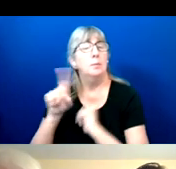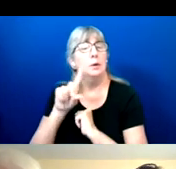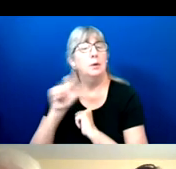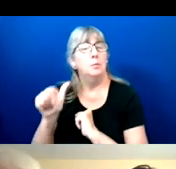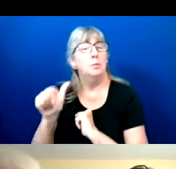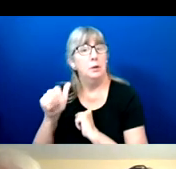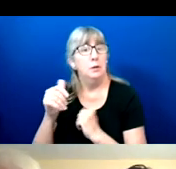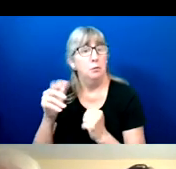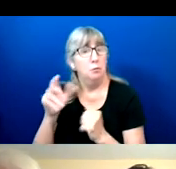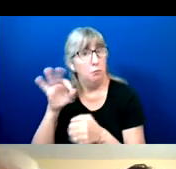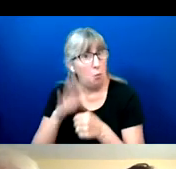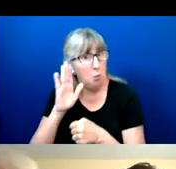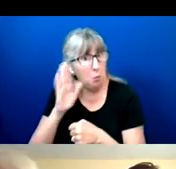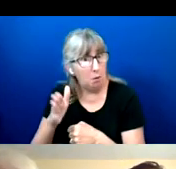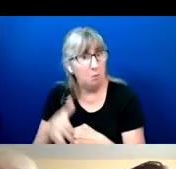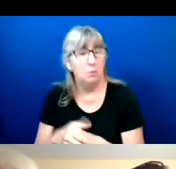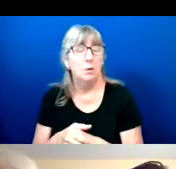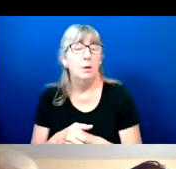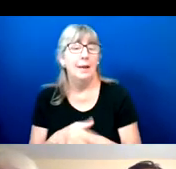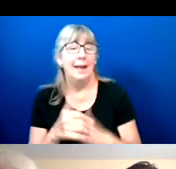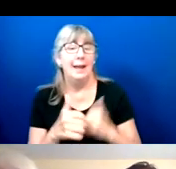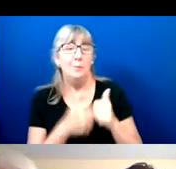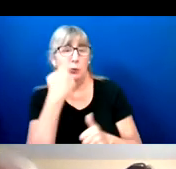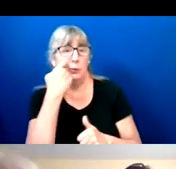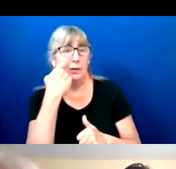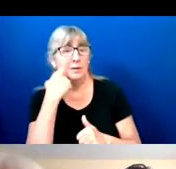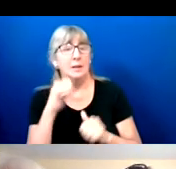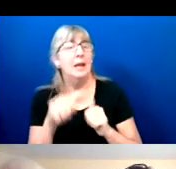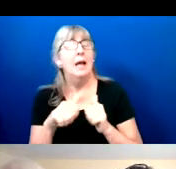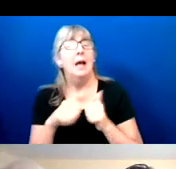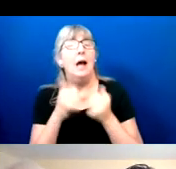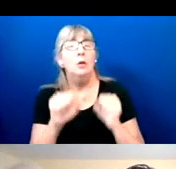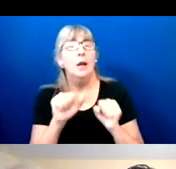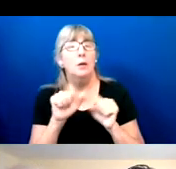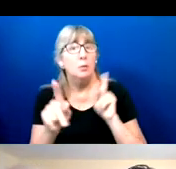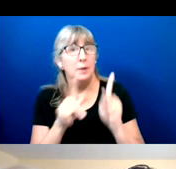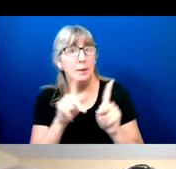And the latest one was how were people with disabilities to vote in 2020?